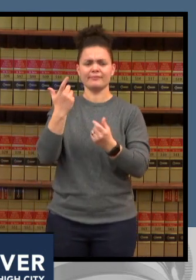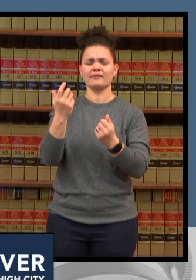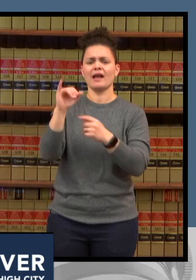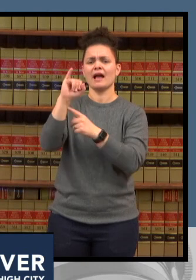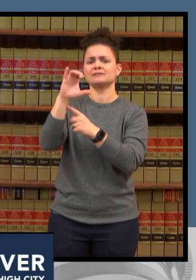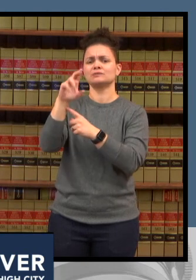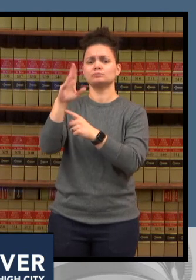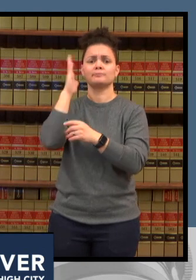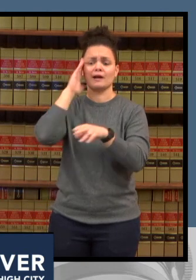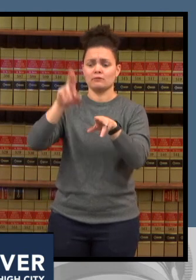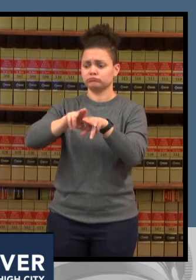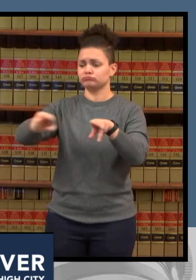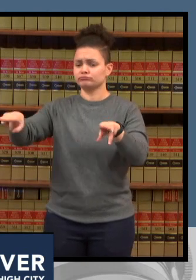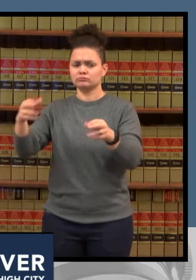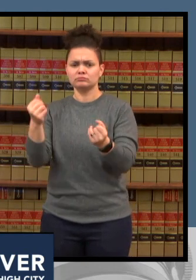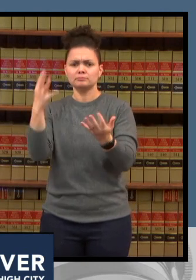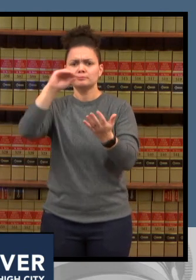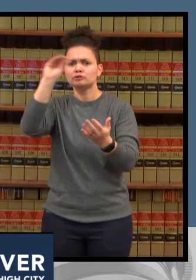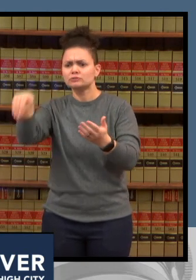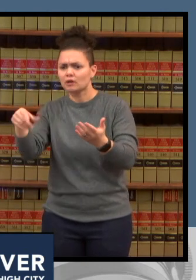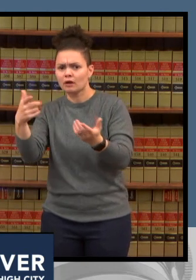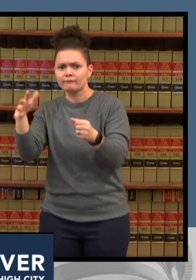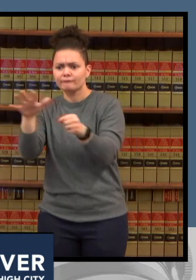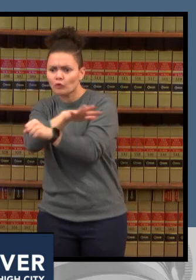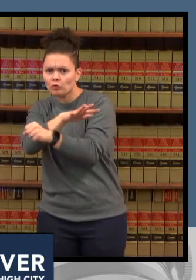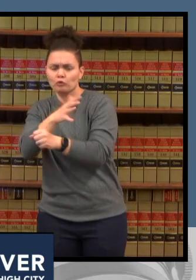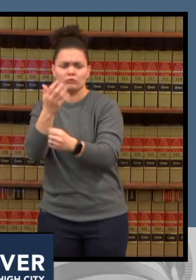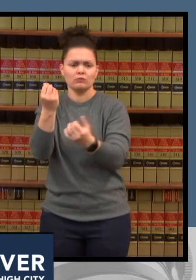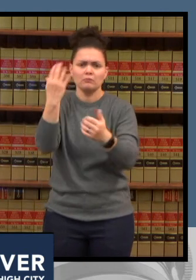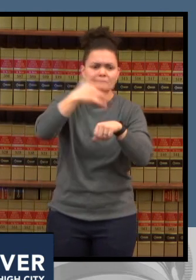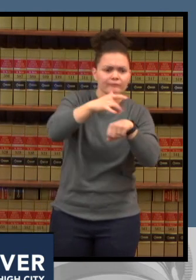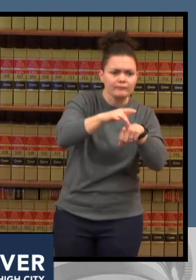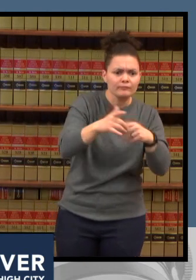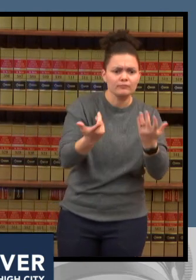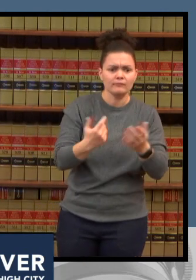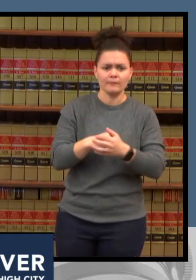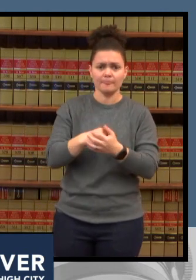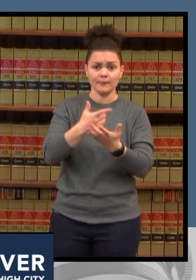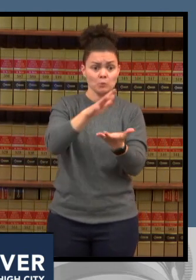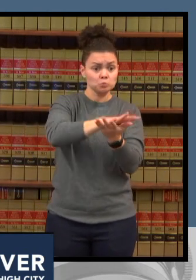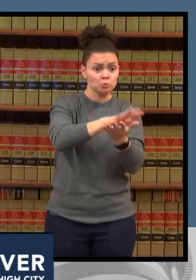them open is there a chance they may go back to remote learning thank you very much